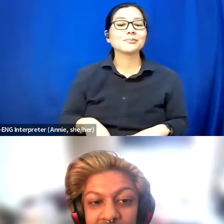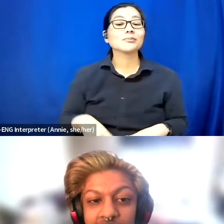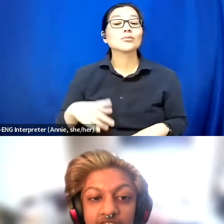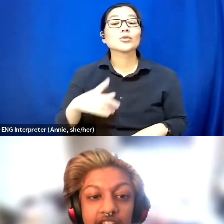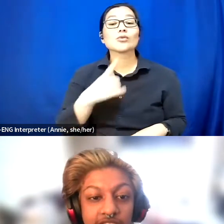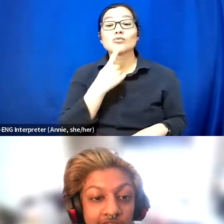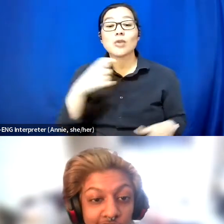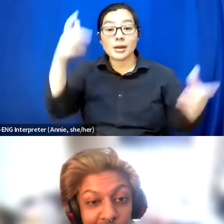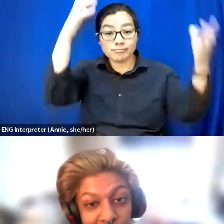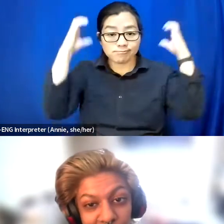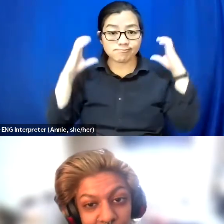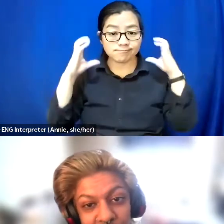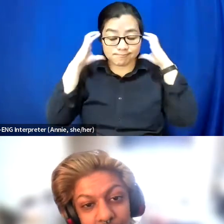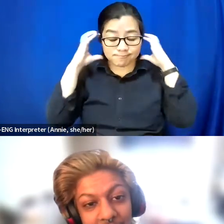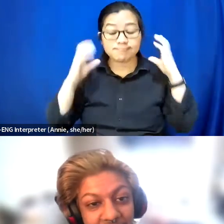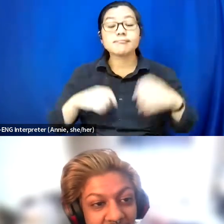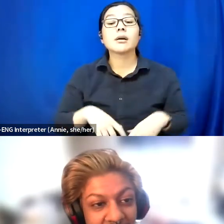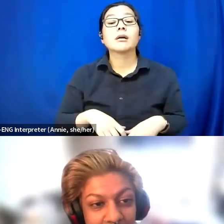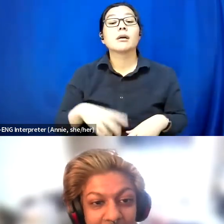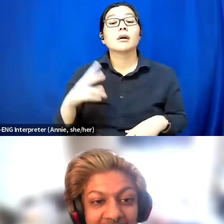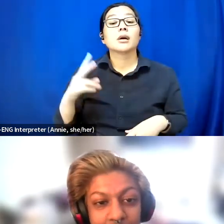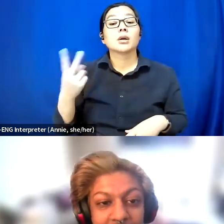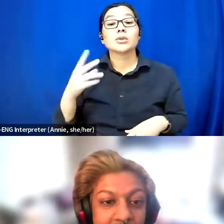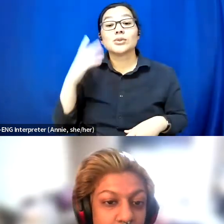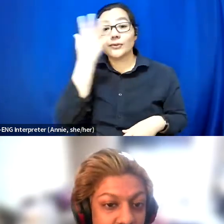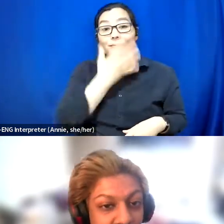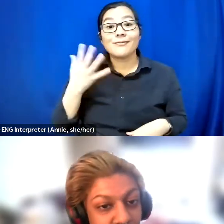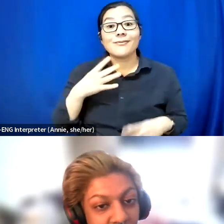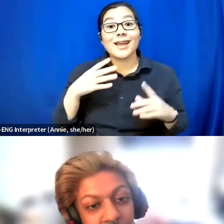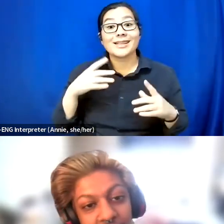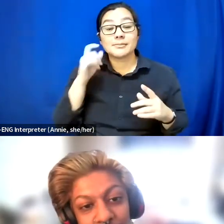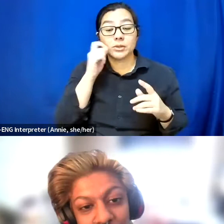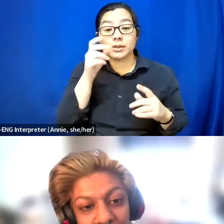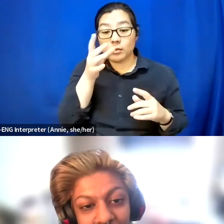I've got two facial piercings, one in my septum, one in my right nostril.